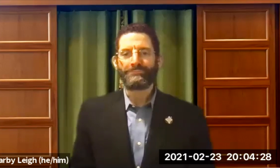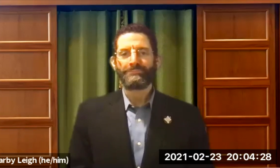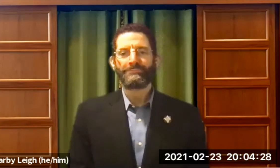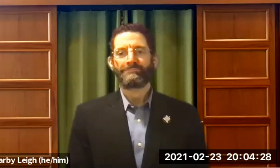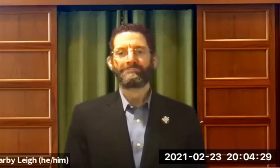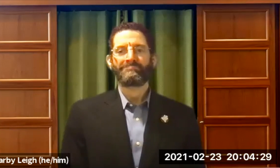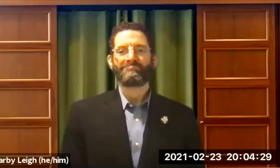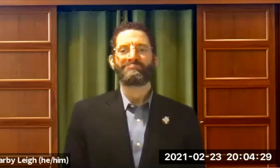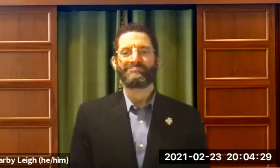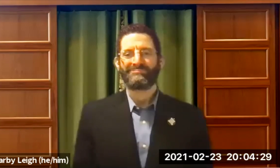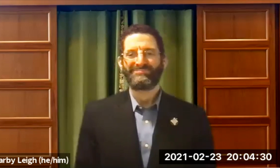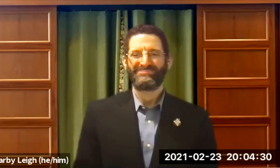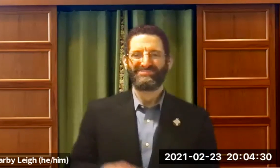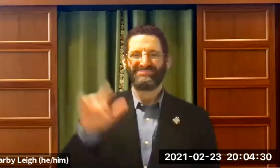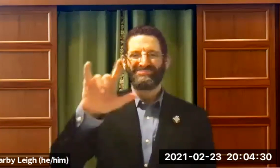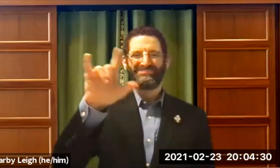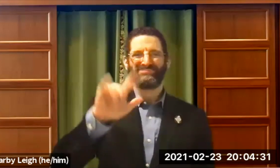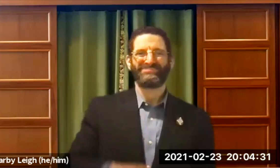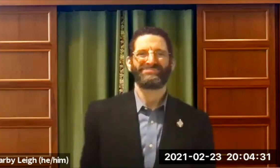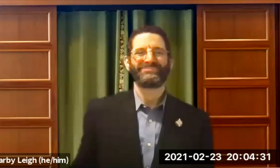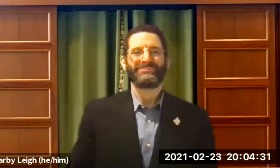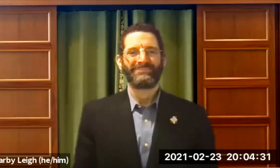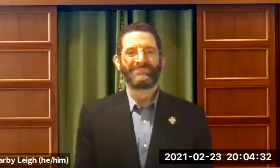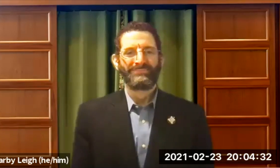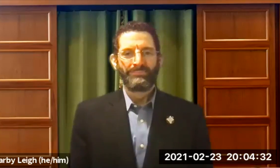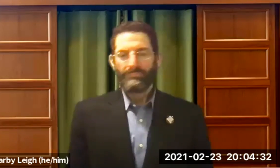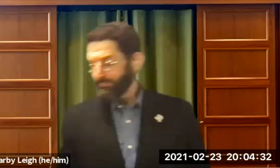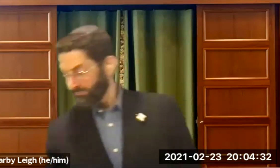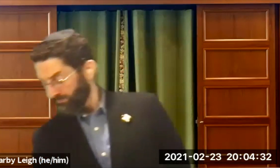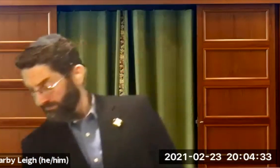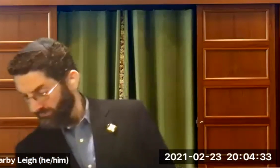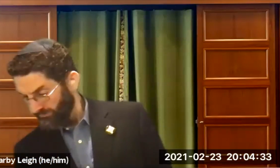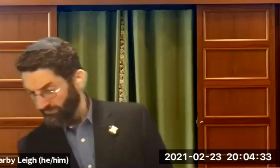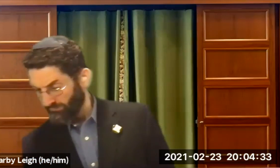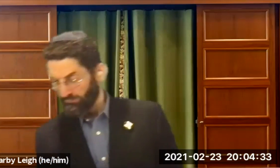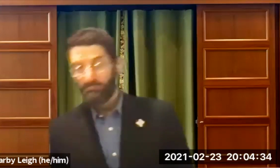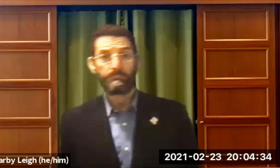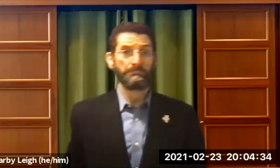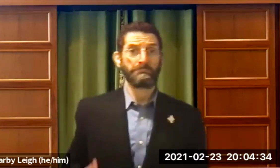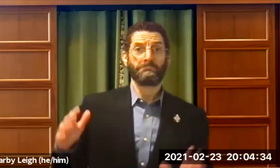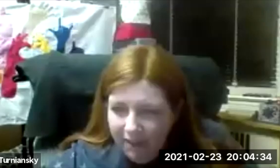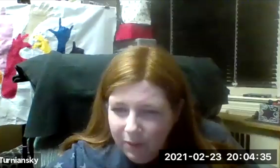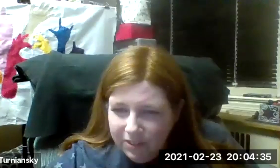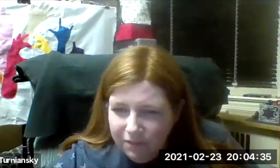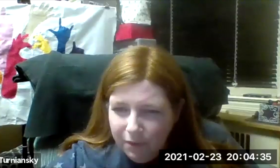. Thank you. We have a question from